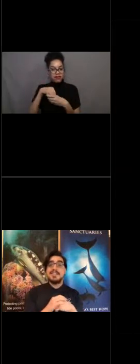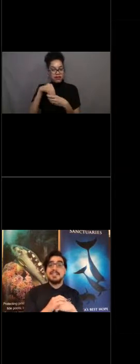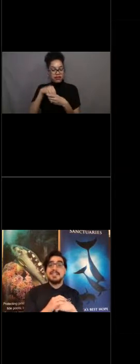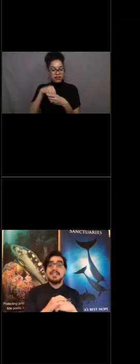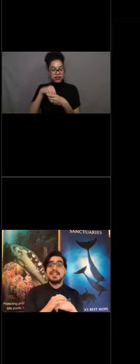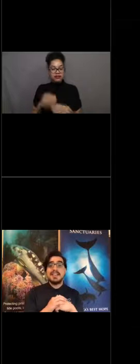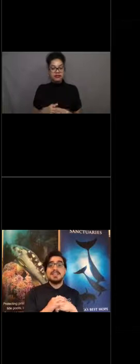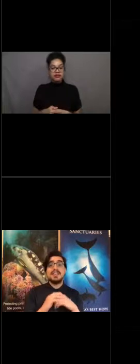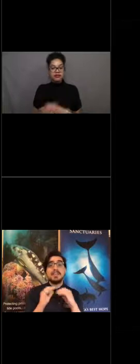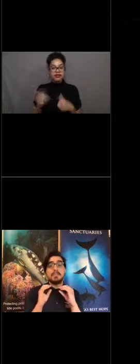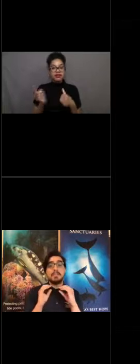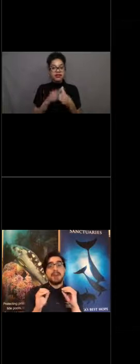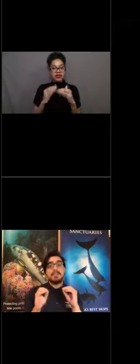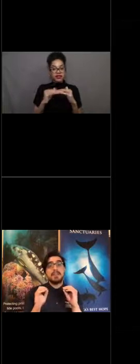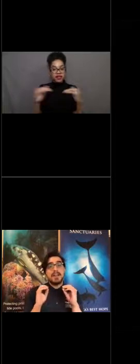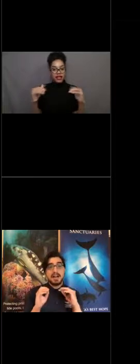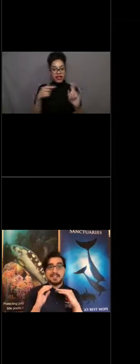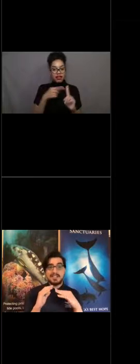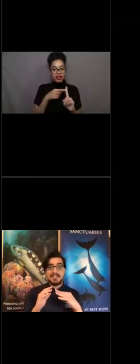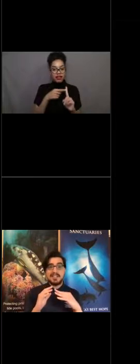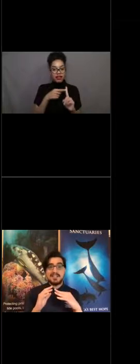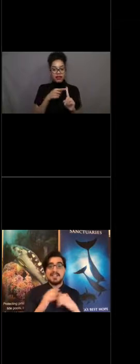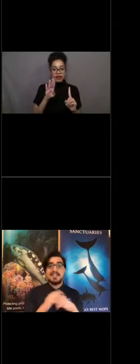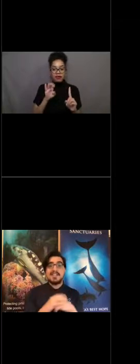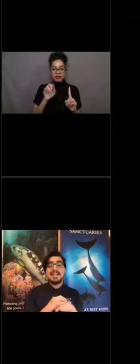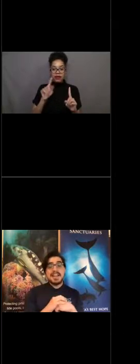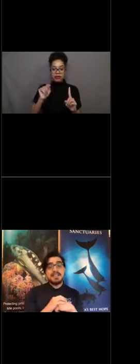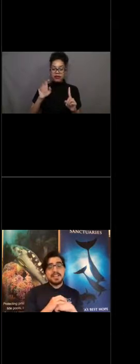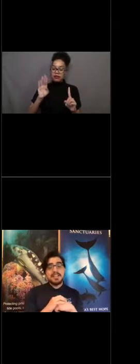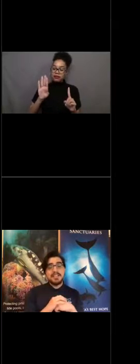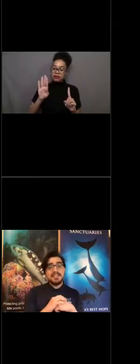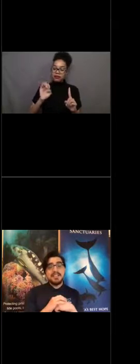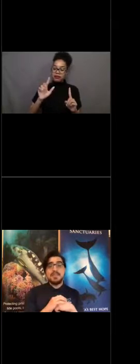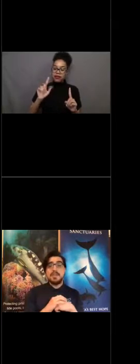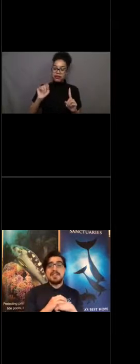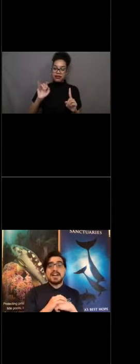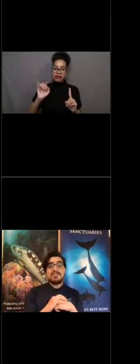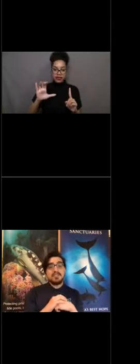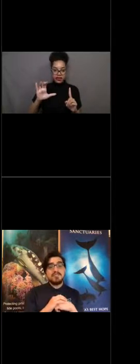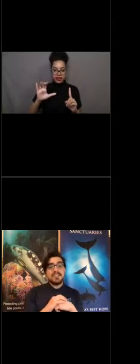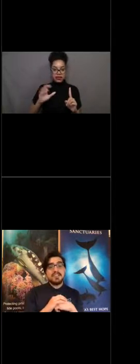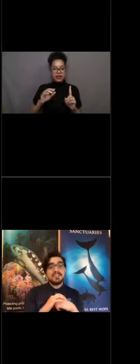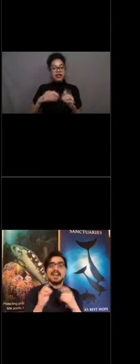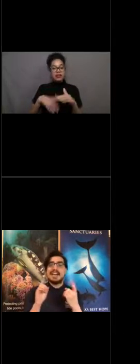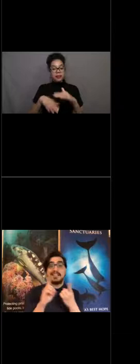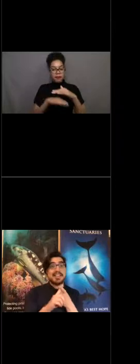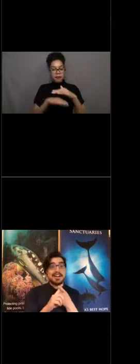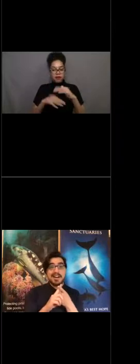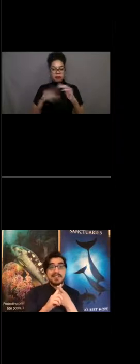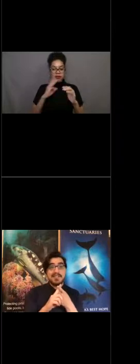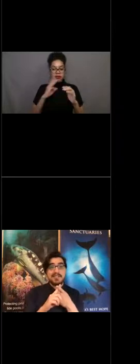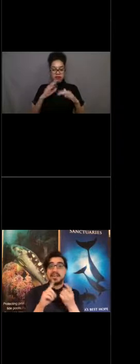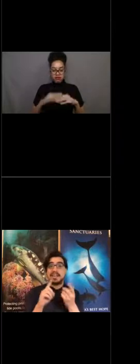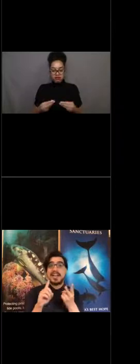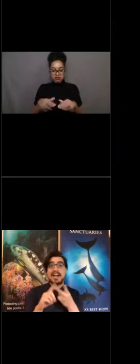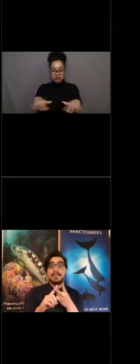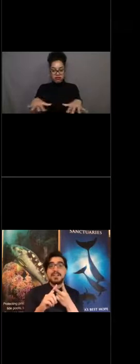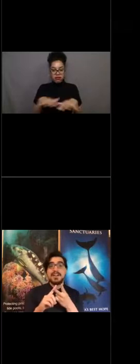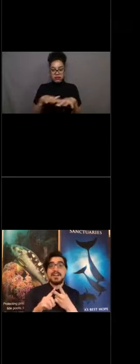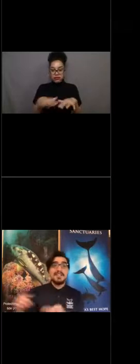This is the bottom of the sea. Down here, you may find a few fish like lingcod or cabezon